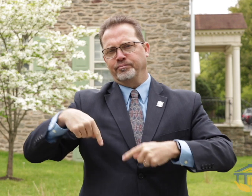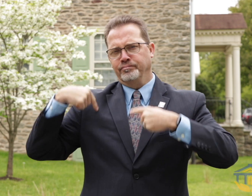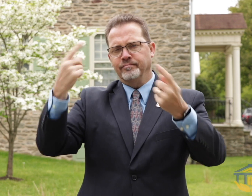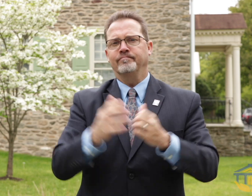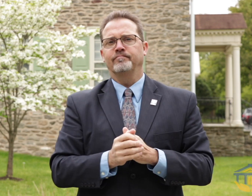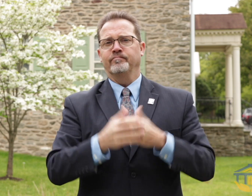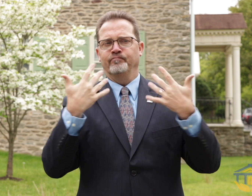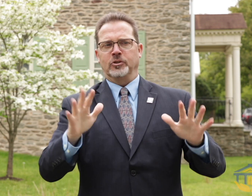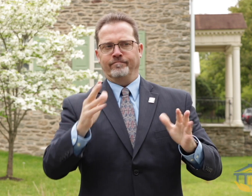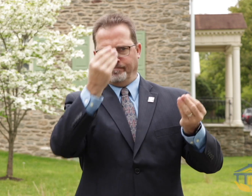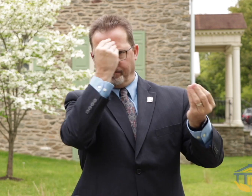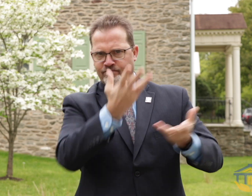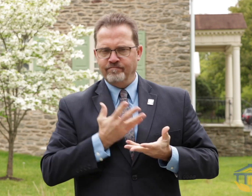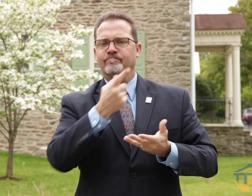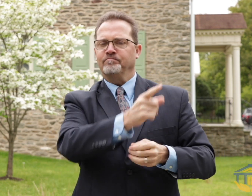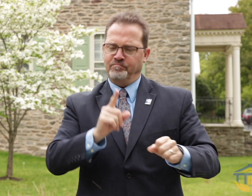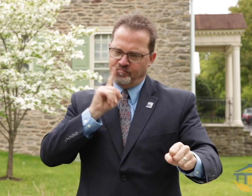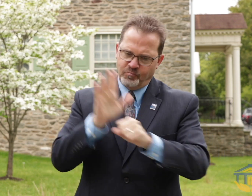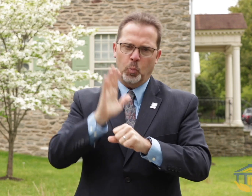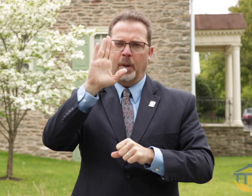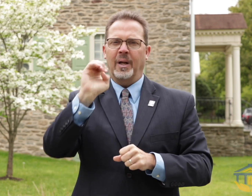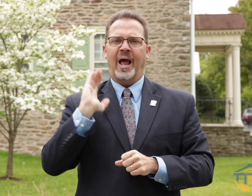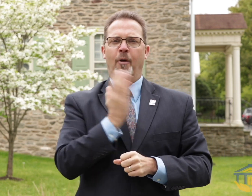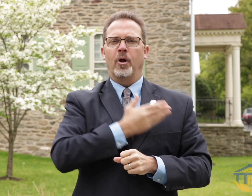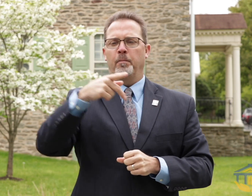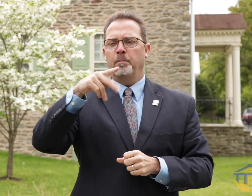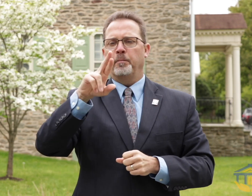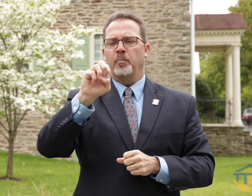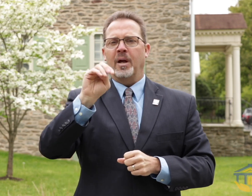has been to us. They have recently confirmed to be our